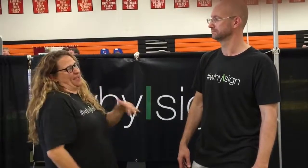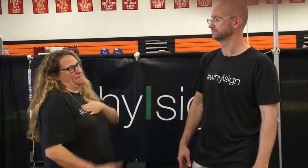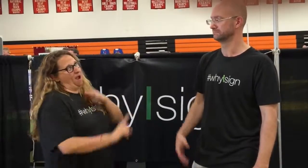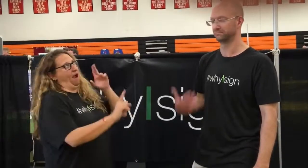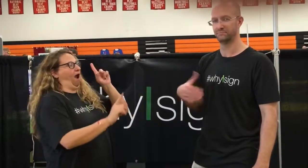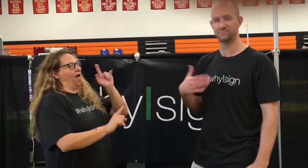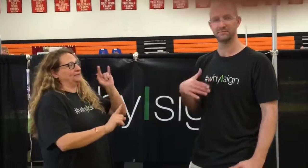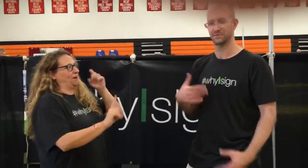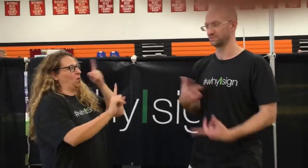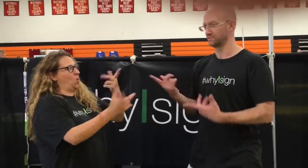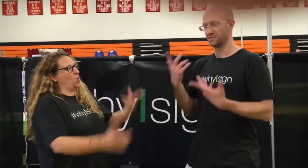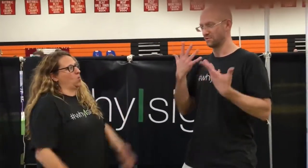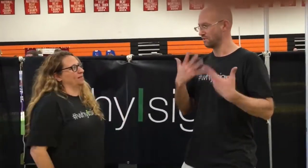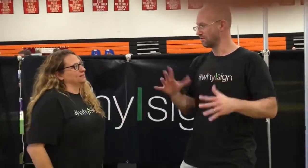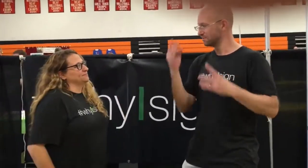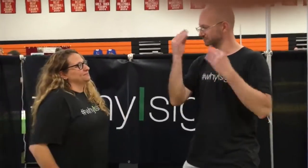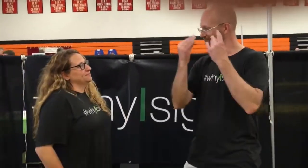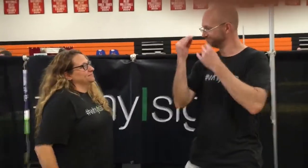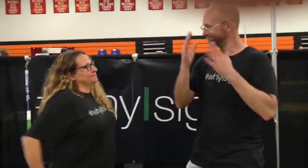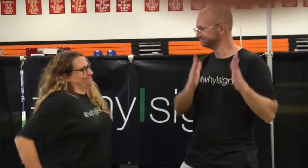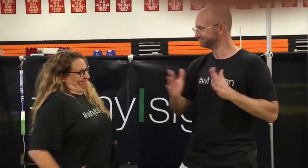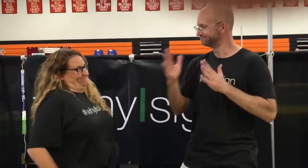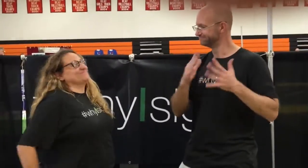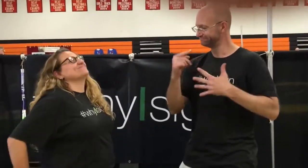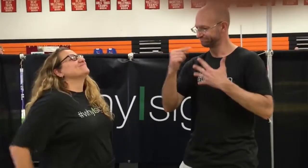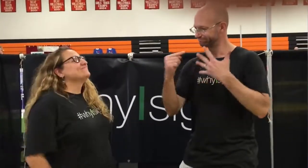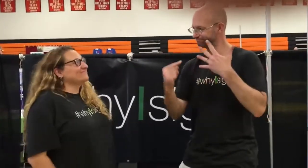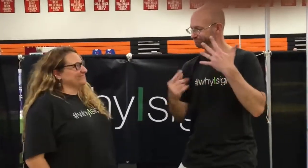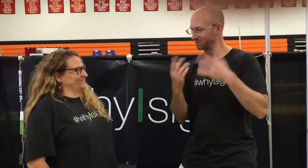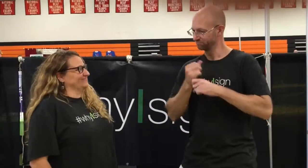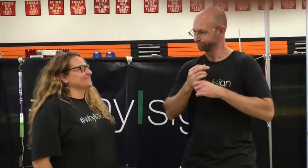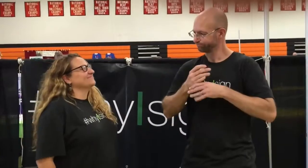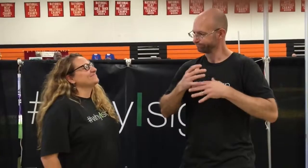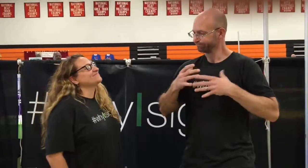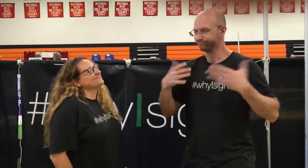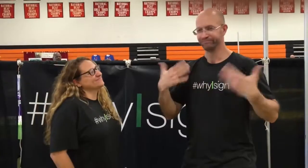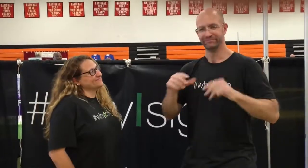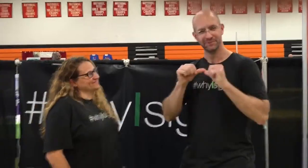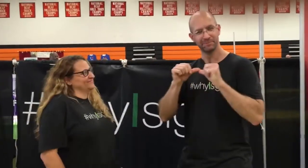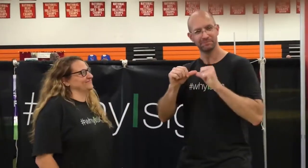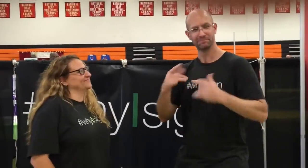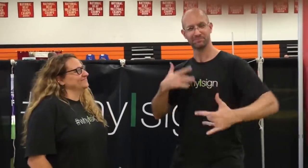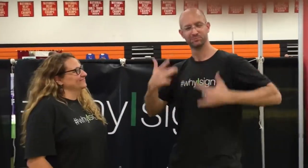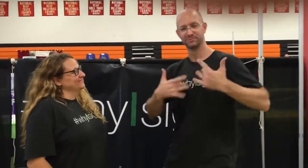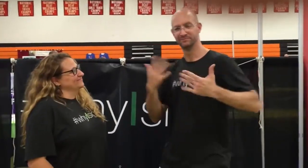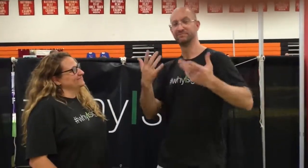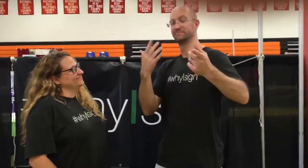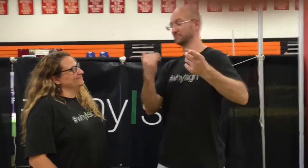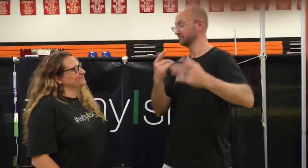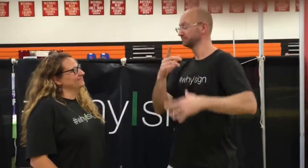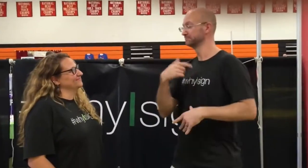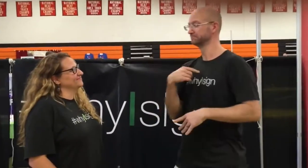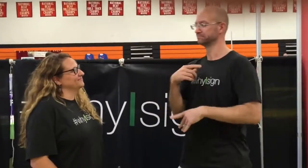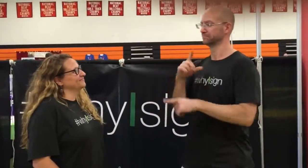That is my ultimate goal. Wow! You already thought out goals and planned these, and expanding the campaign. That is exciting! Keep it up!